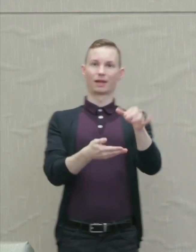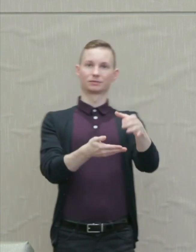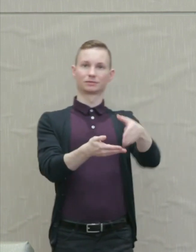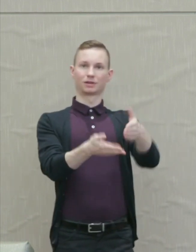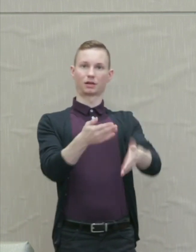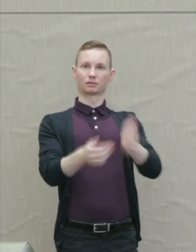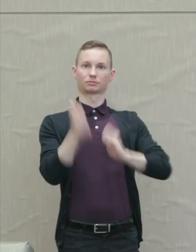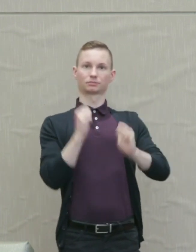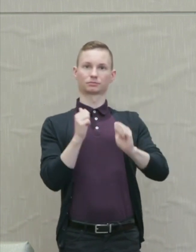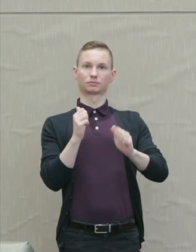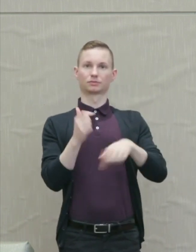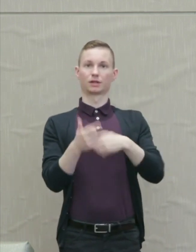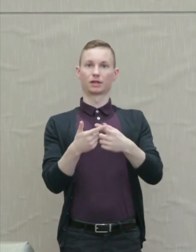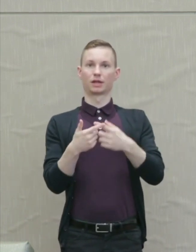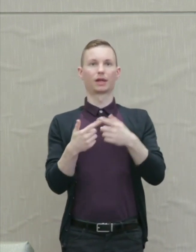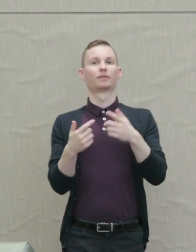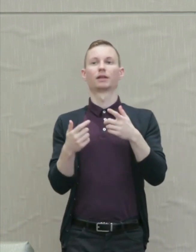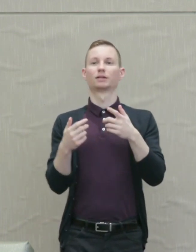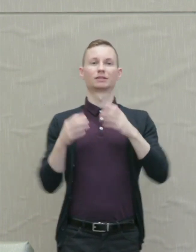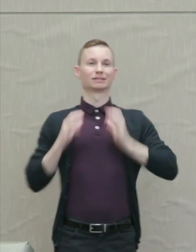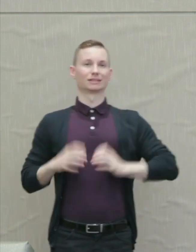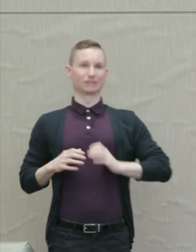robes by a group of citizen escorts.